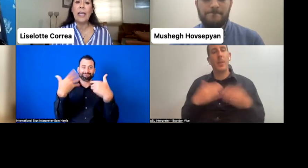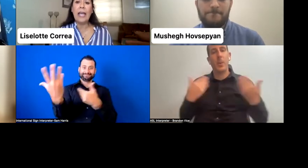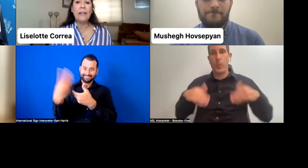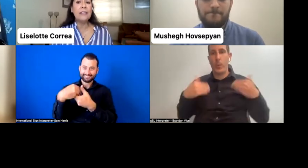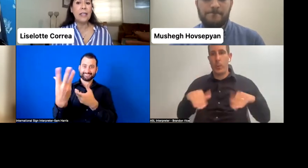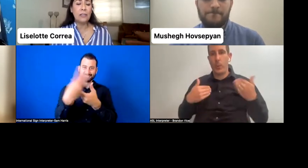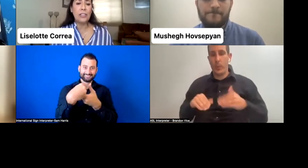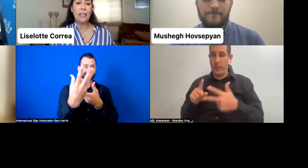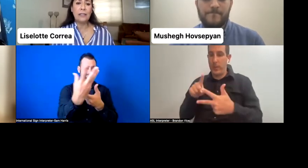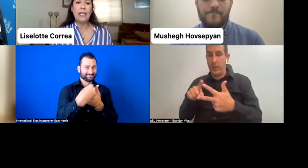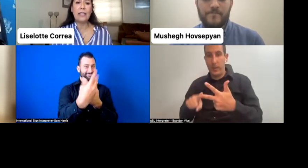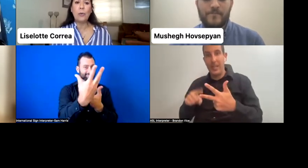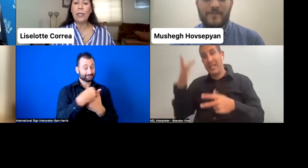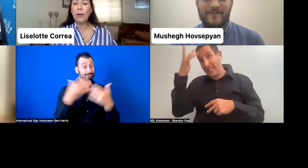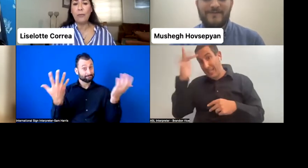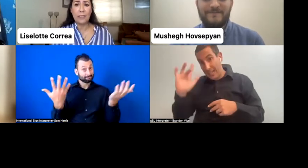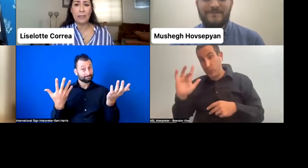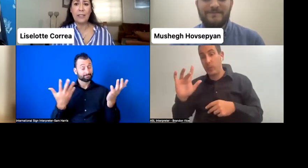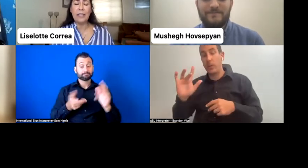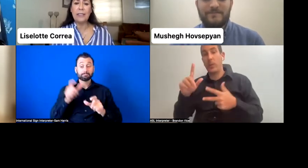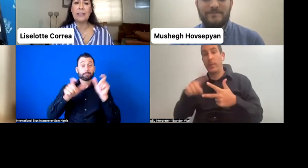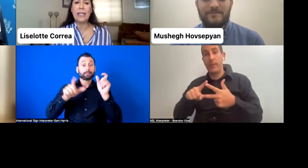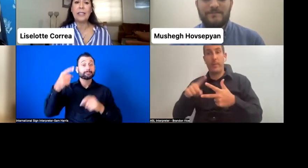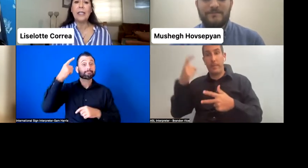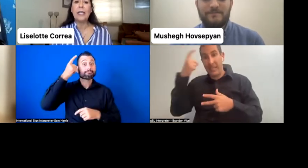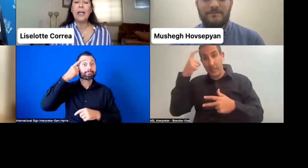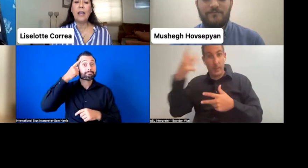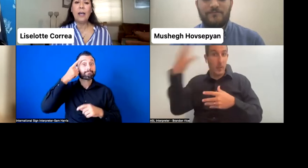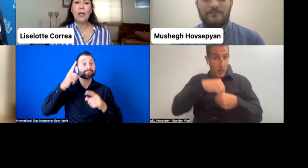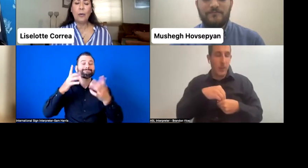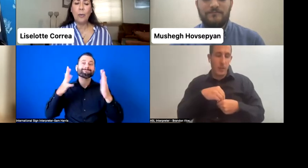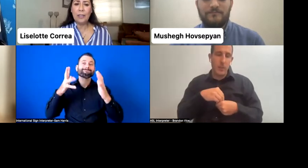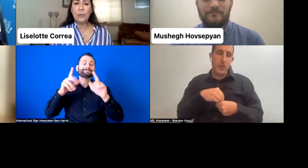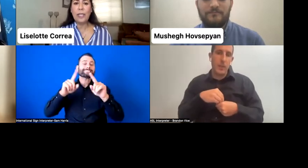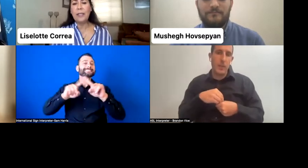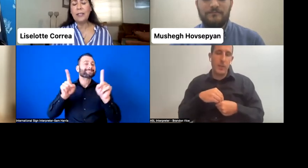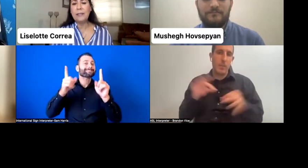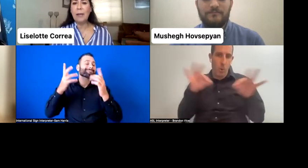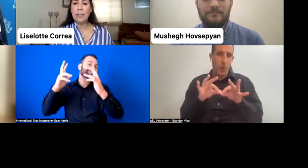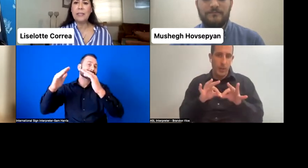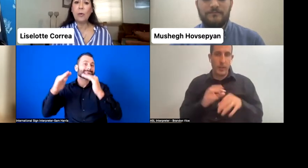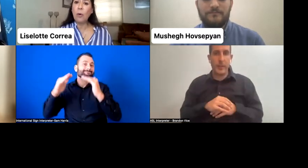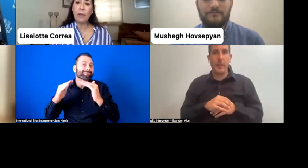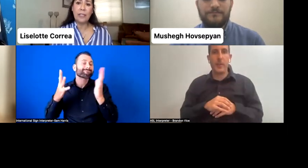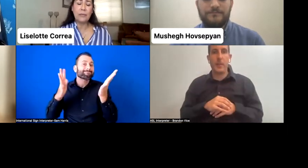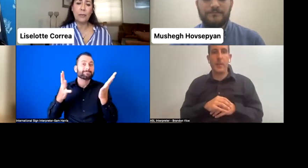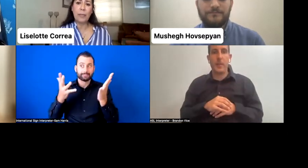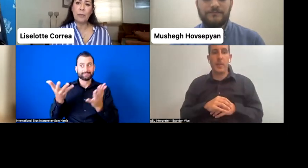And the second challenge that we are facing is that once we establish the quotas for people